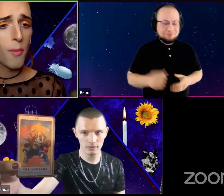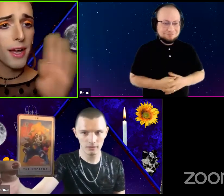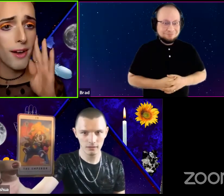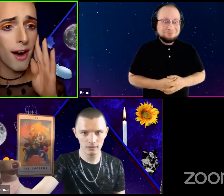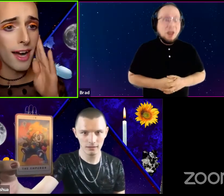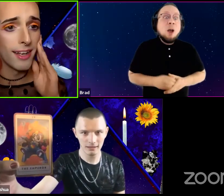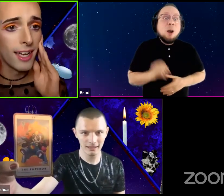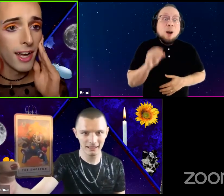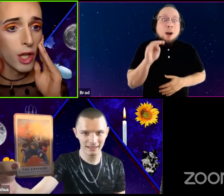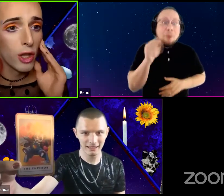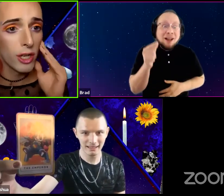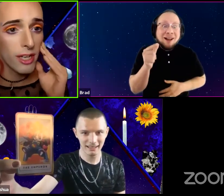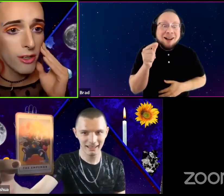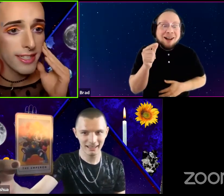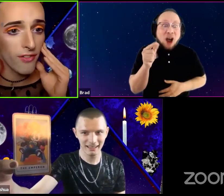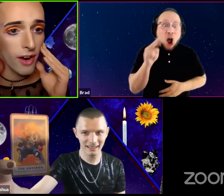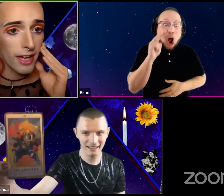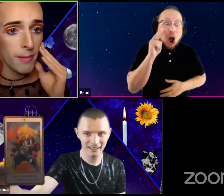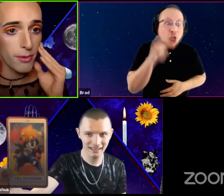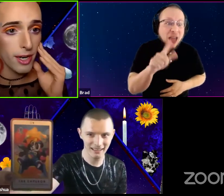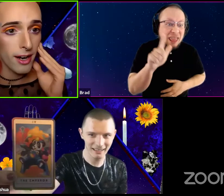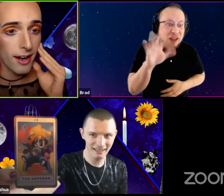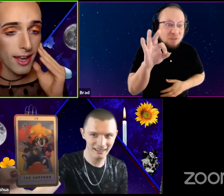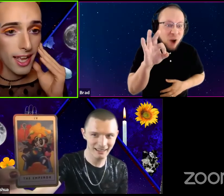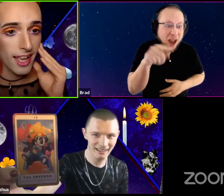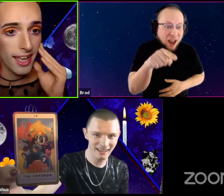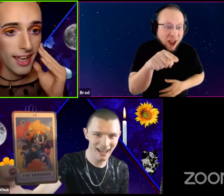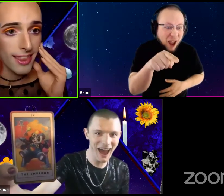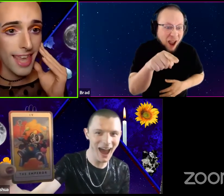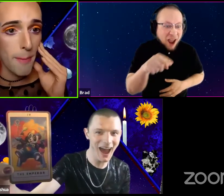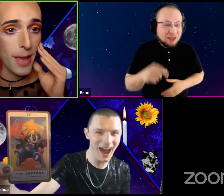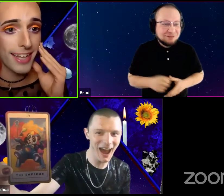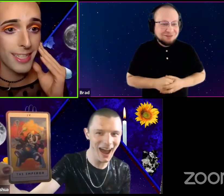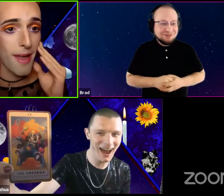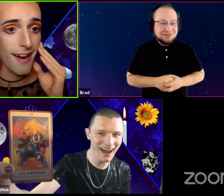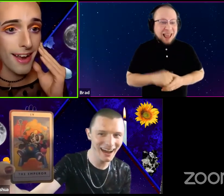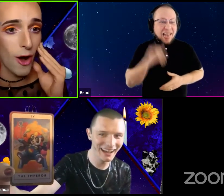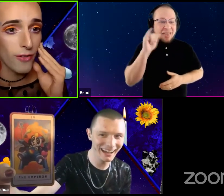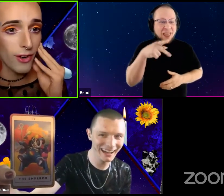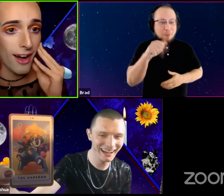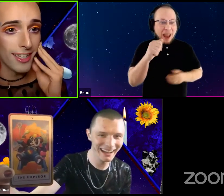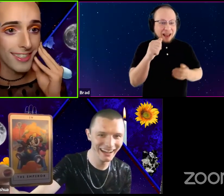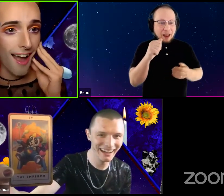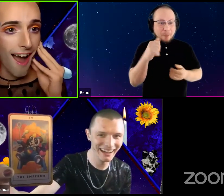Oh my God. Look at your Lisa Frank emperor, that Panda bear in overalls.